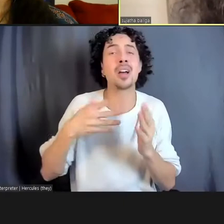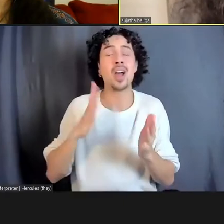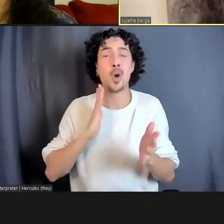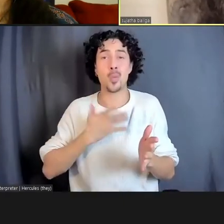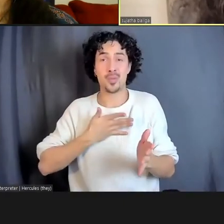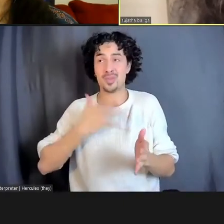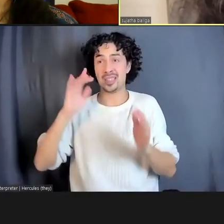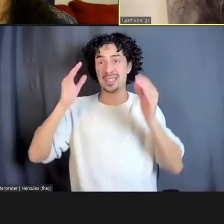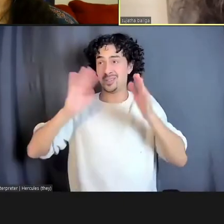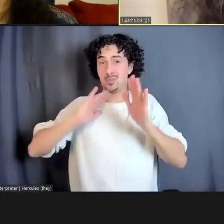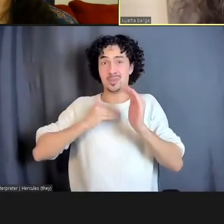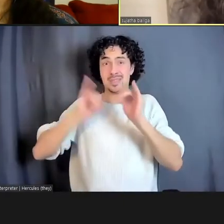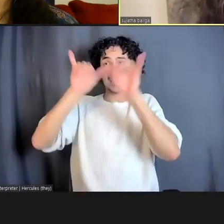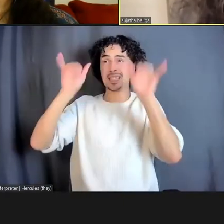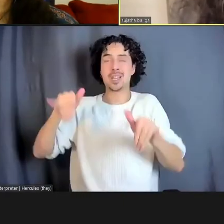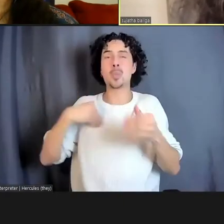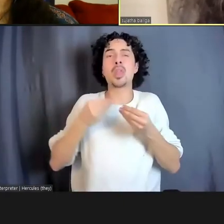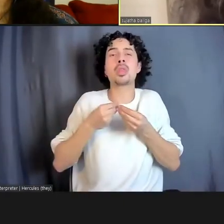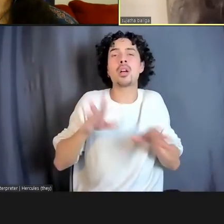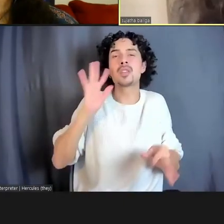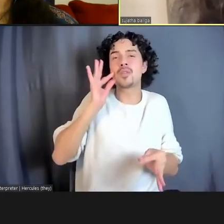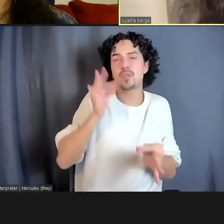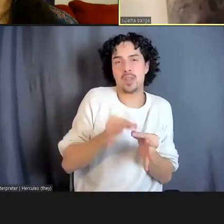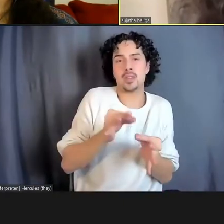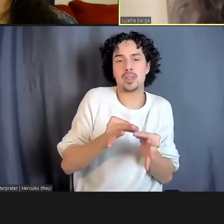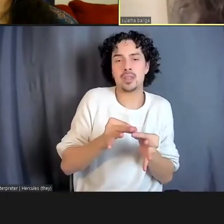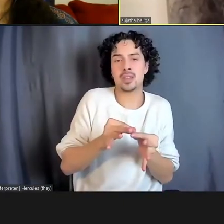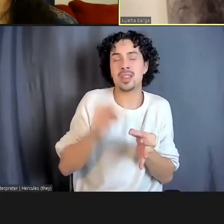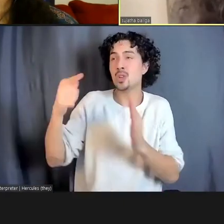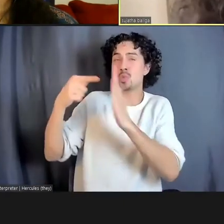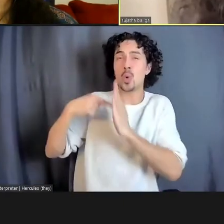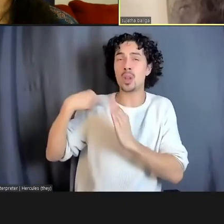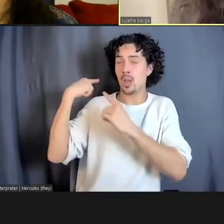When a system has shown itself for decades, and decades, and decades to